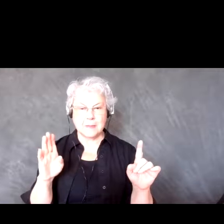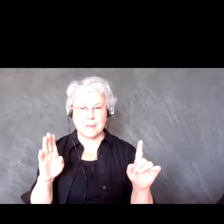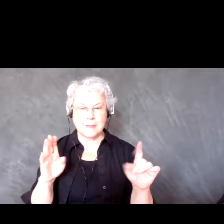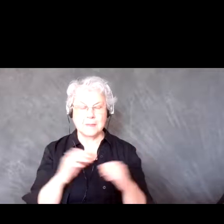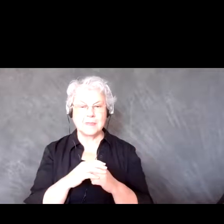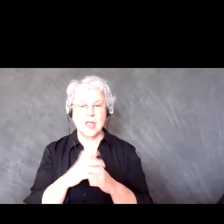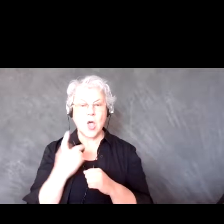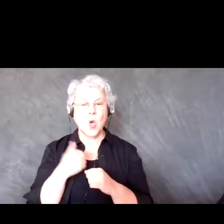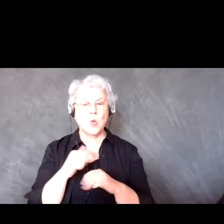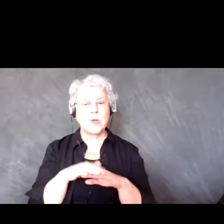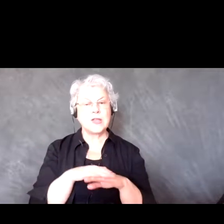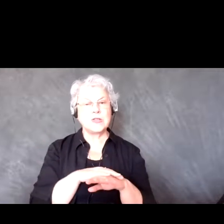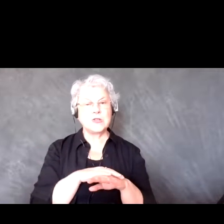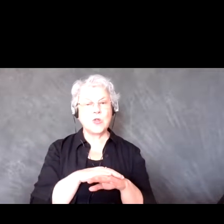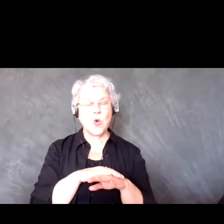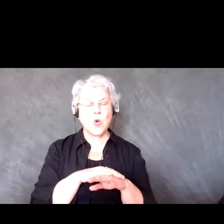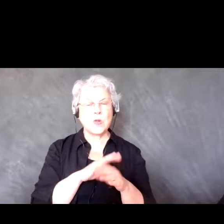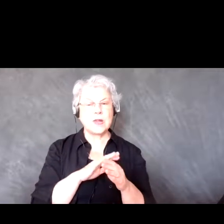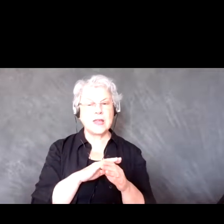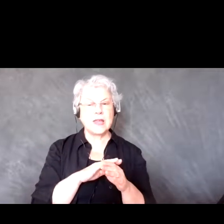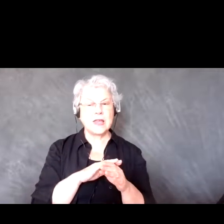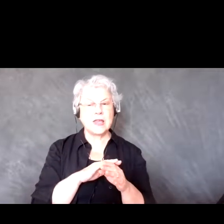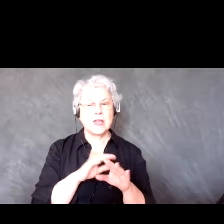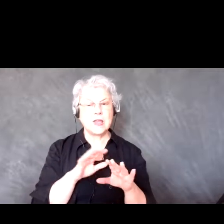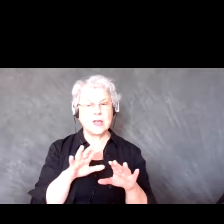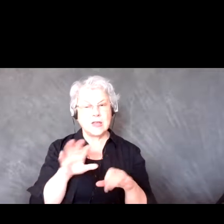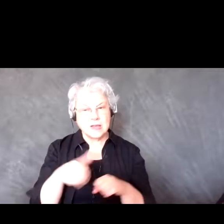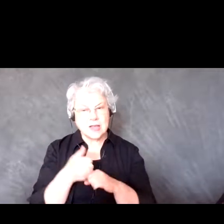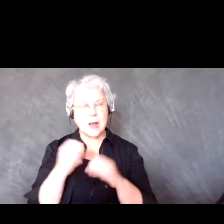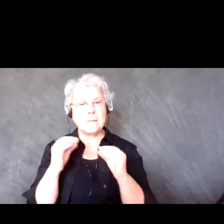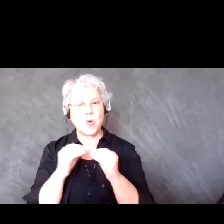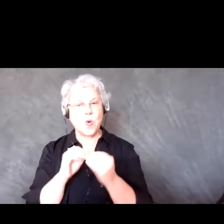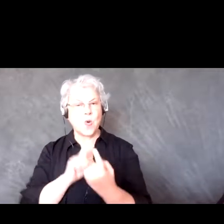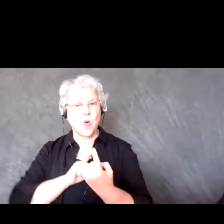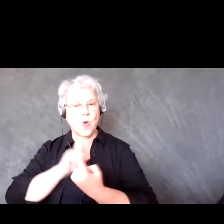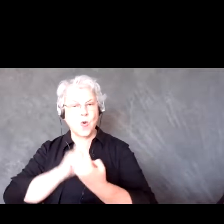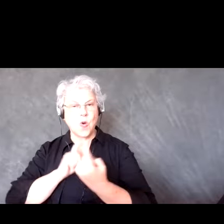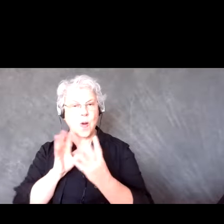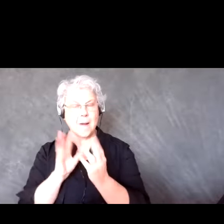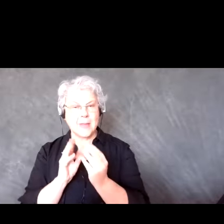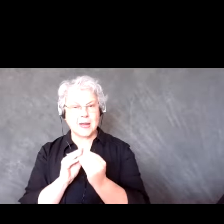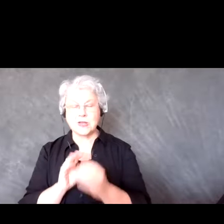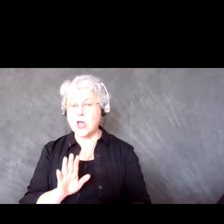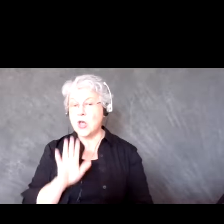move towards holding in person meetings hopefully, what has been your experience in Zooming in-person